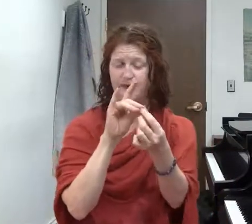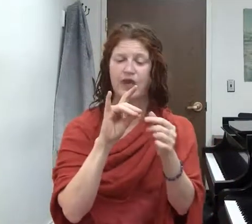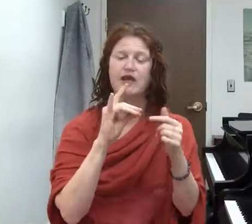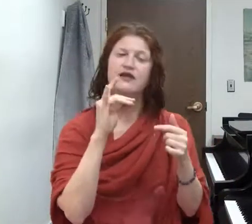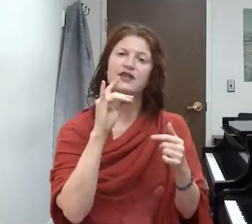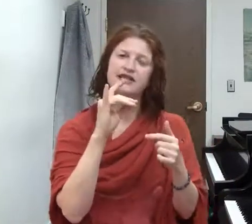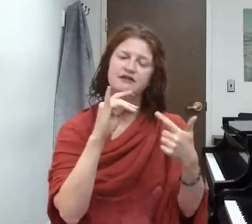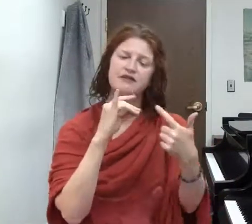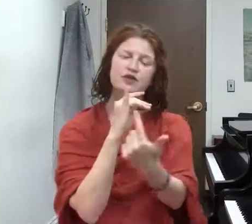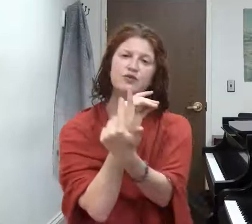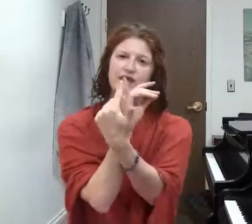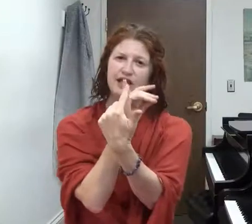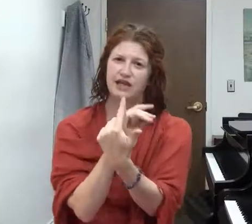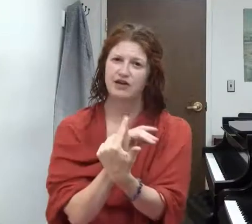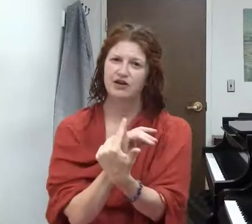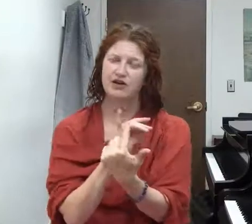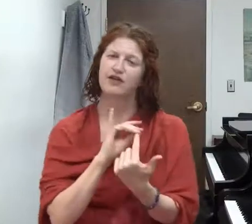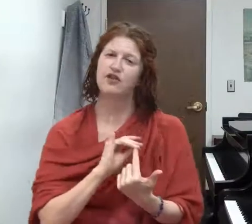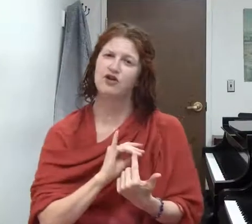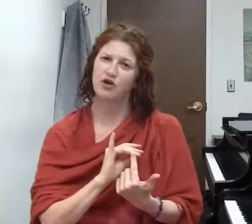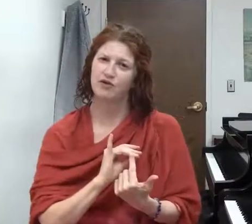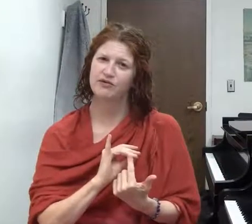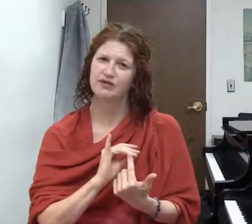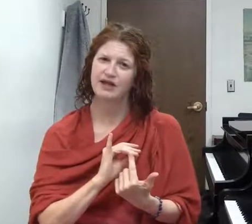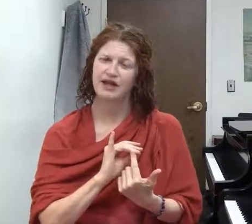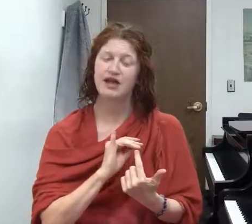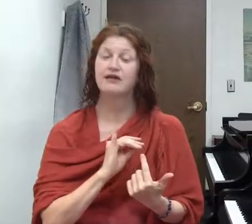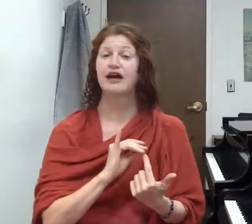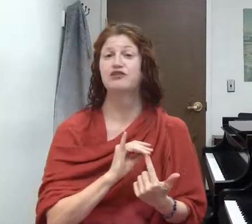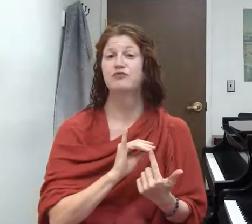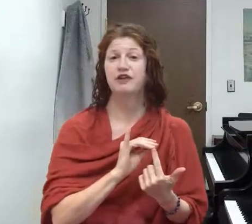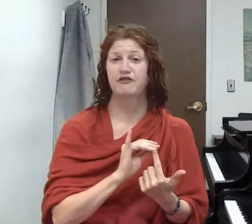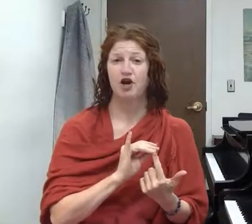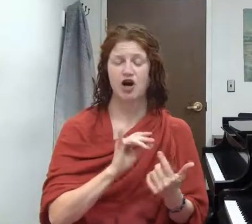the distance between the ear and the nose is actually really far.